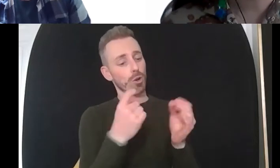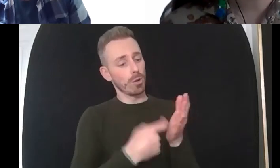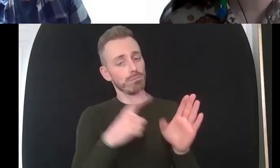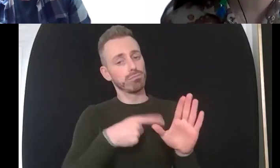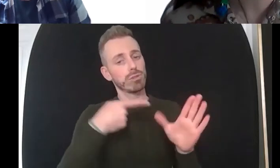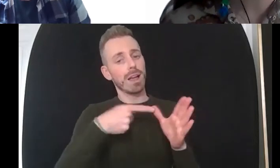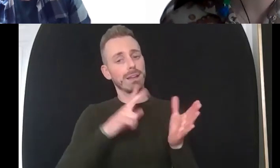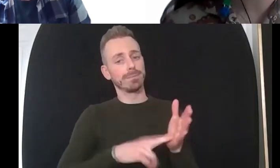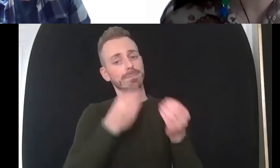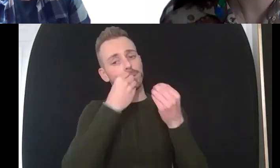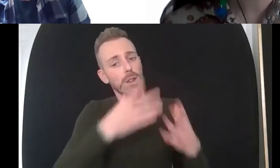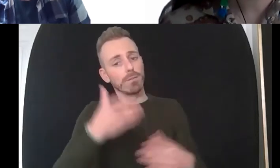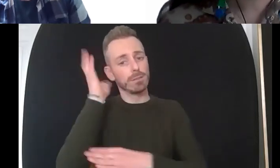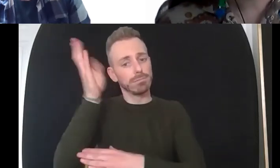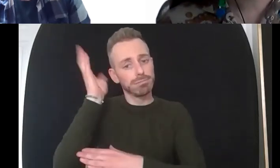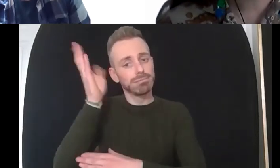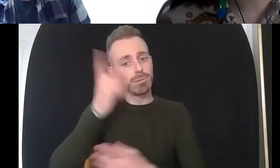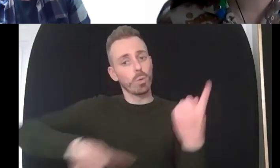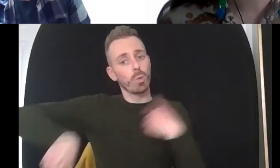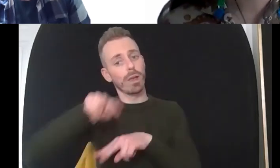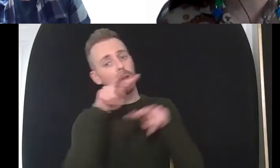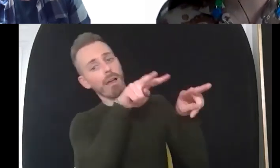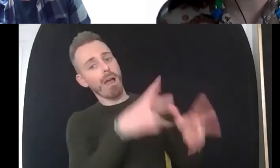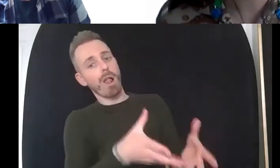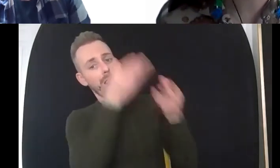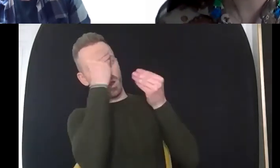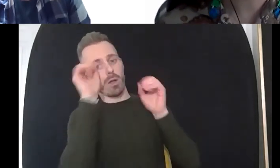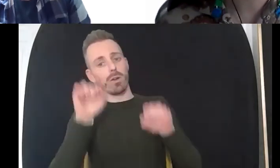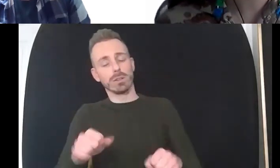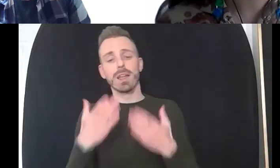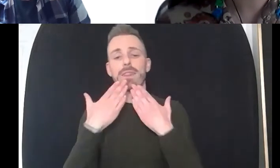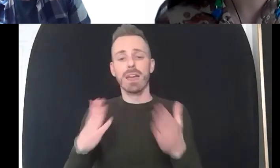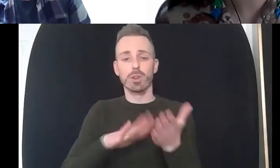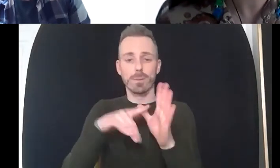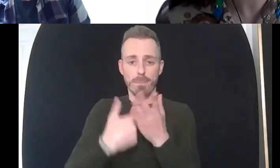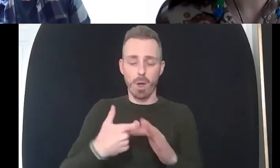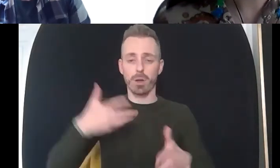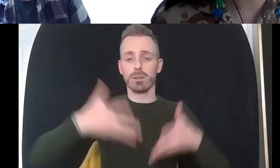learned something from you today and of course thanks to mark as well our bsl interpreter and